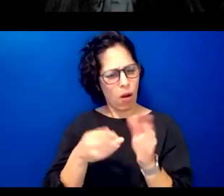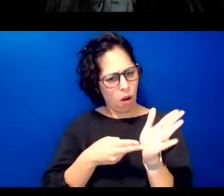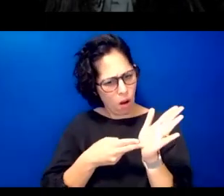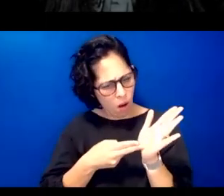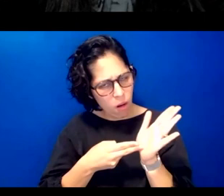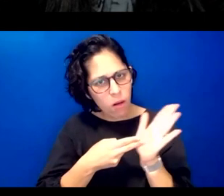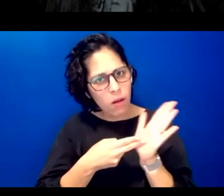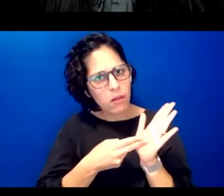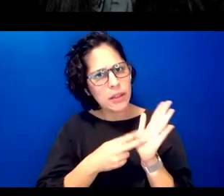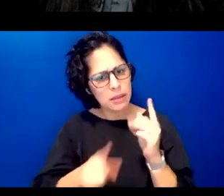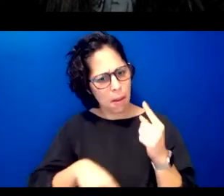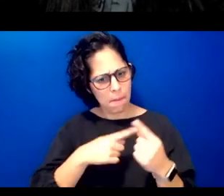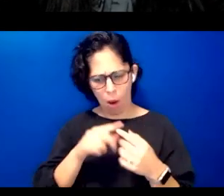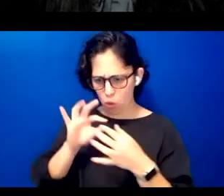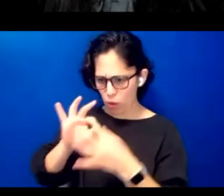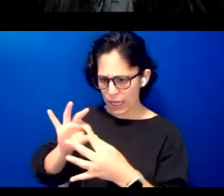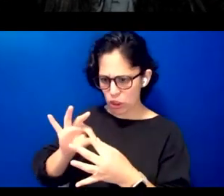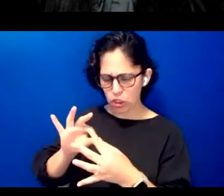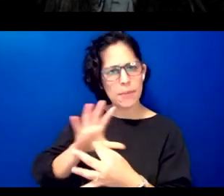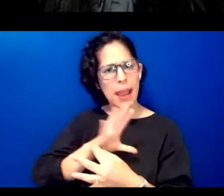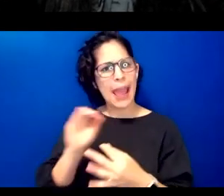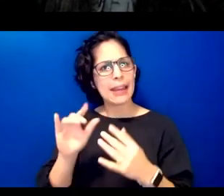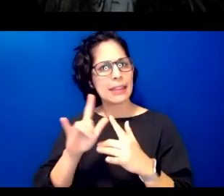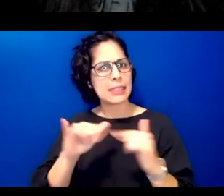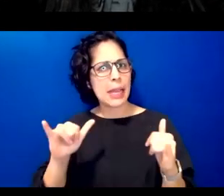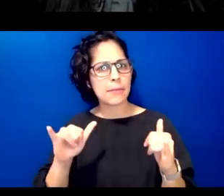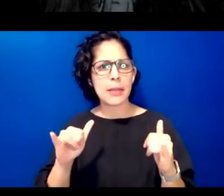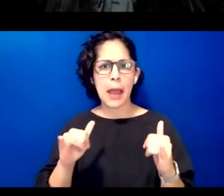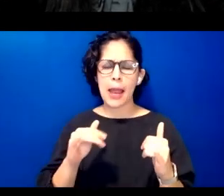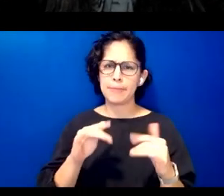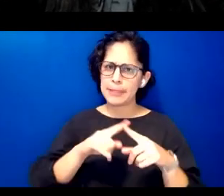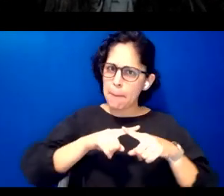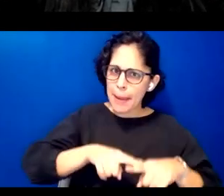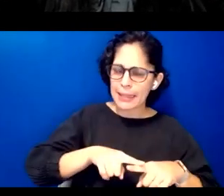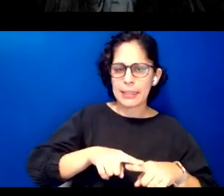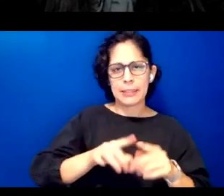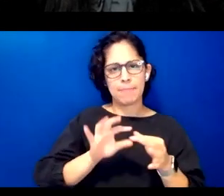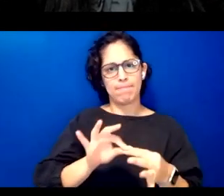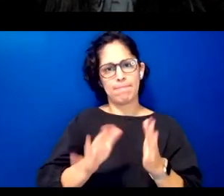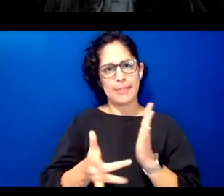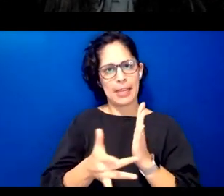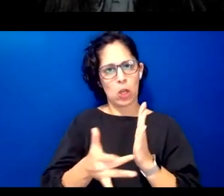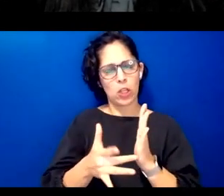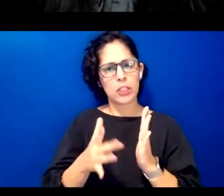attachment to technology and encourage dialogue that results in a meaningful and relevant